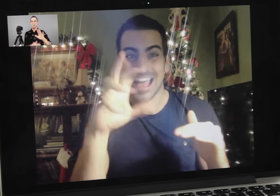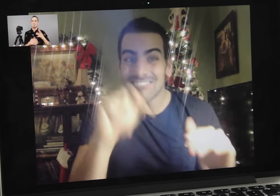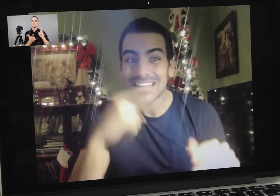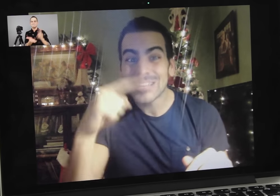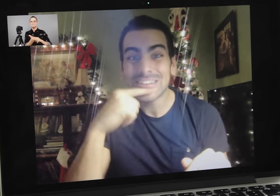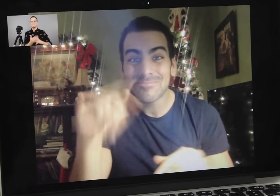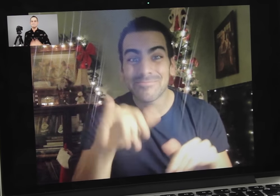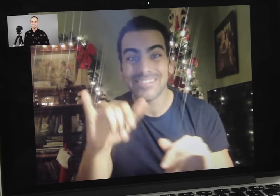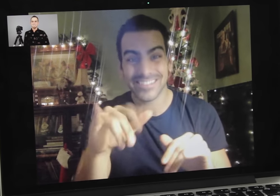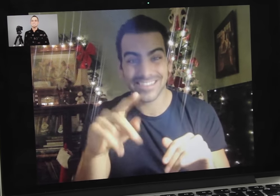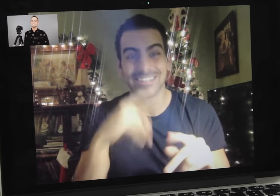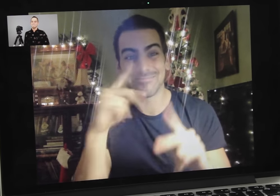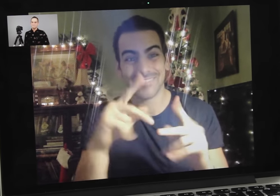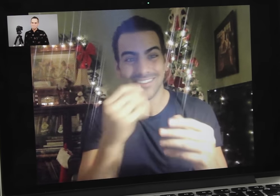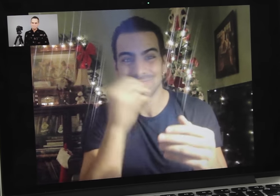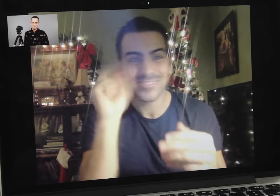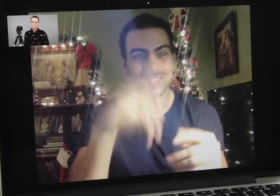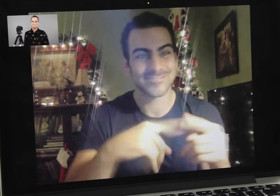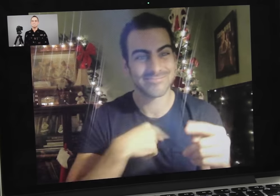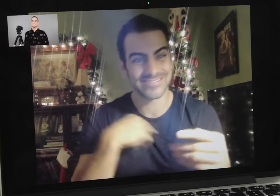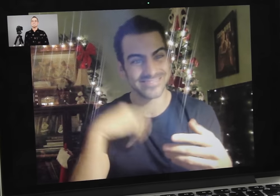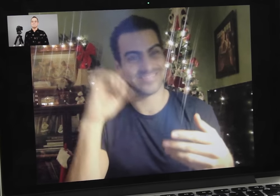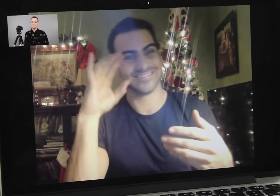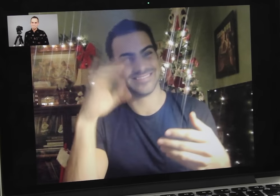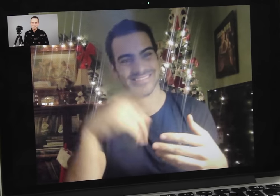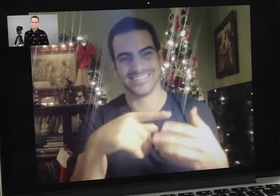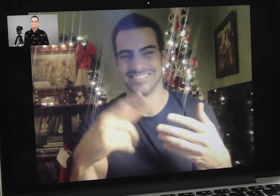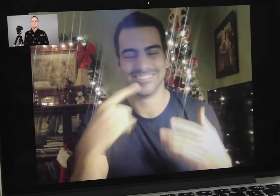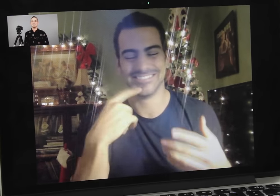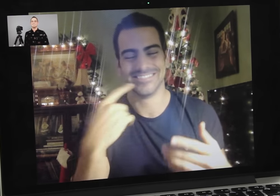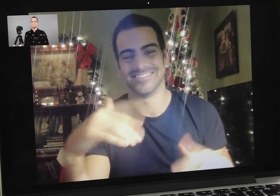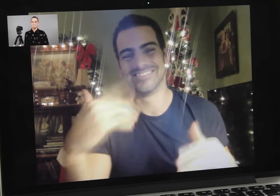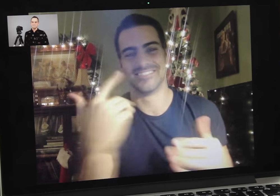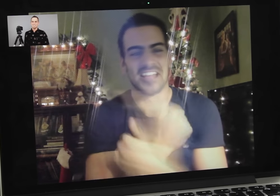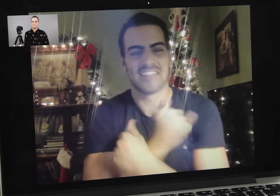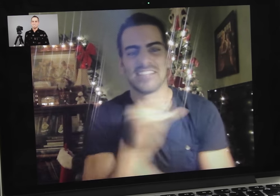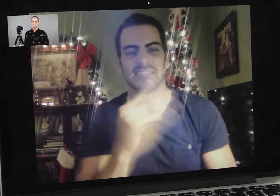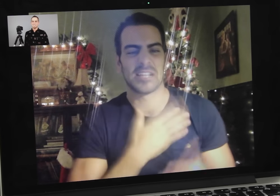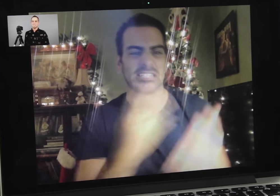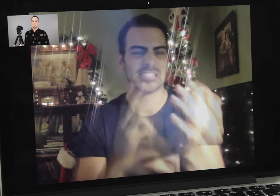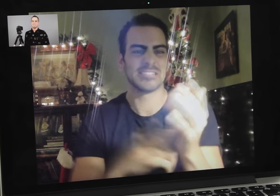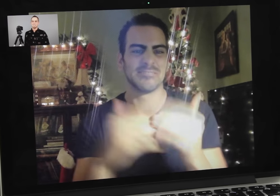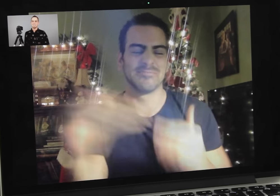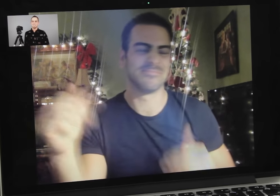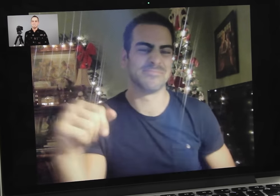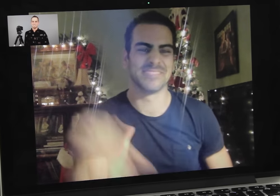and hearing people do it, too. They send me kisses. I love it, and yes, it’s my signature.